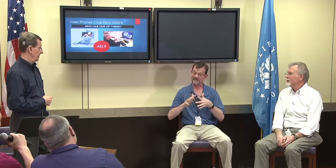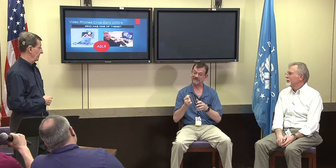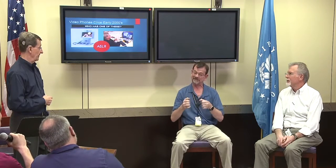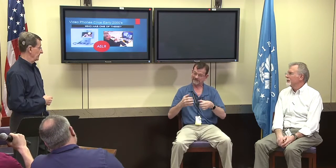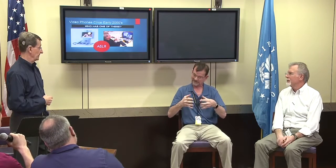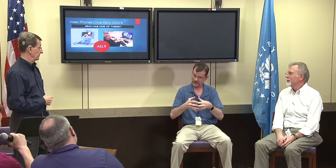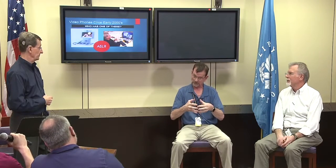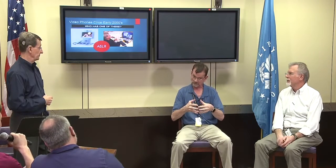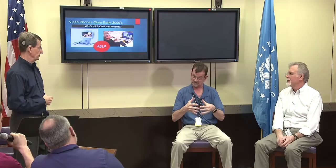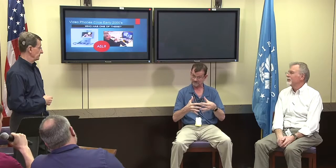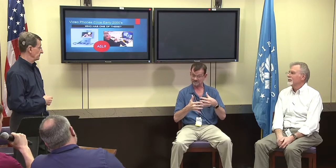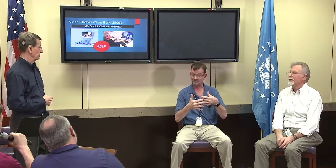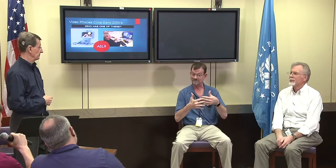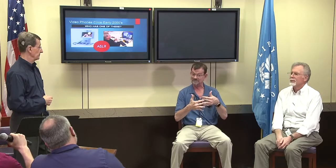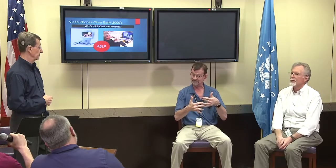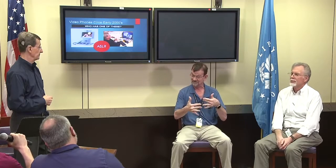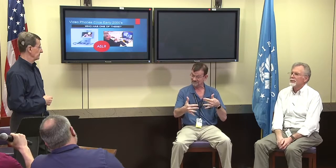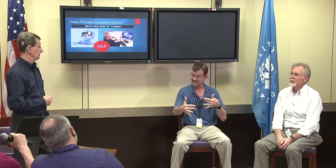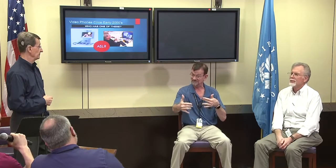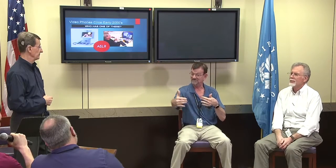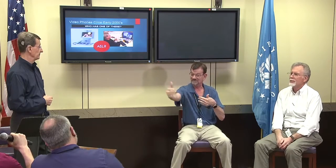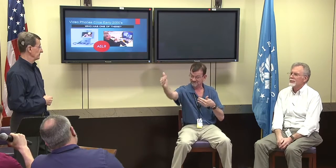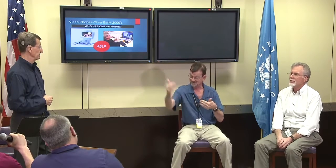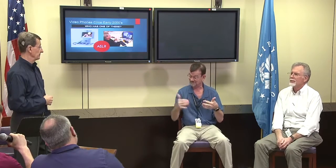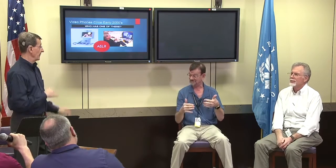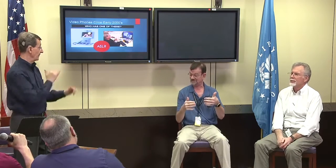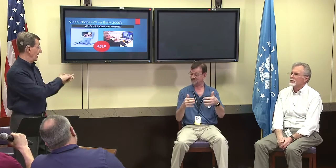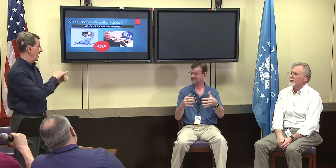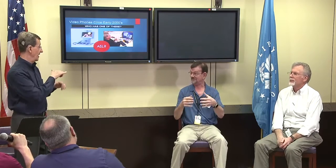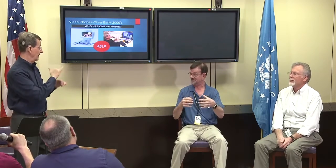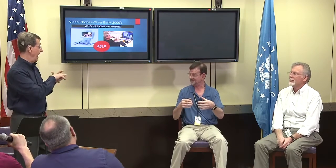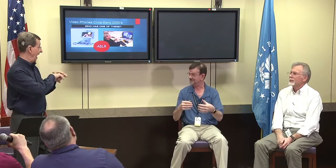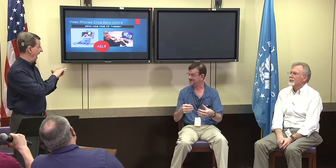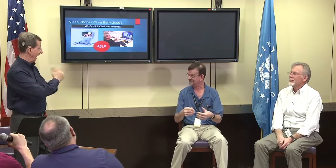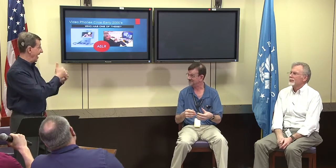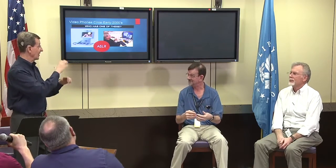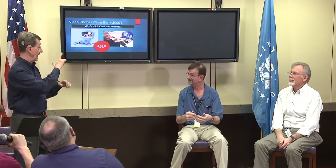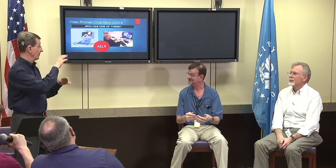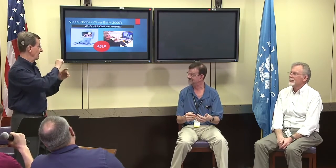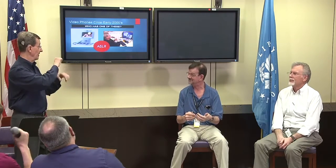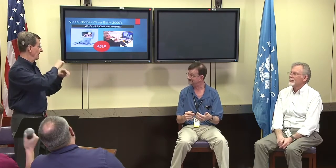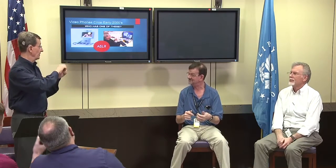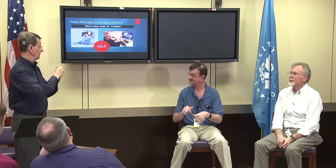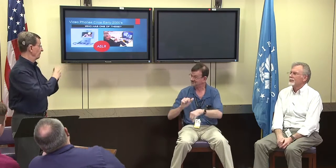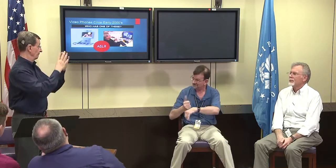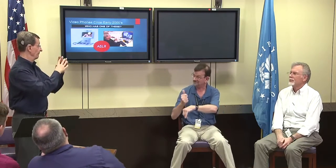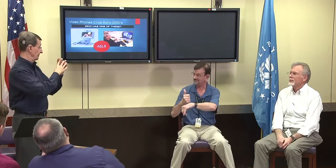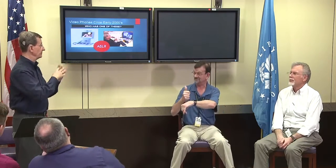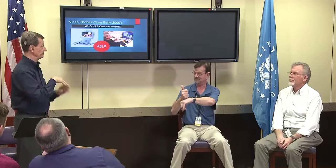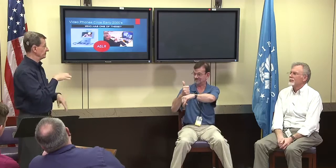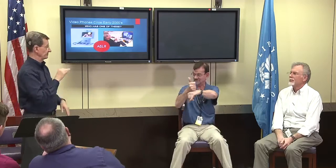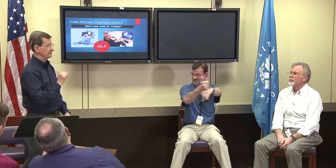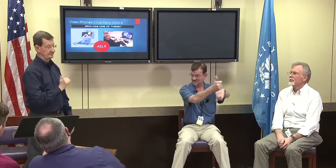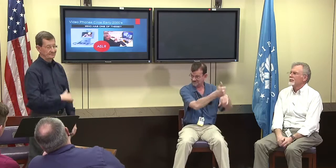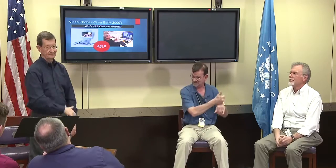that we were all able to get together and that was where a sense of community began. Alex Richey: And so and I think that that's